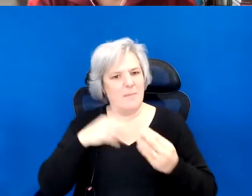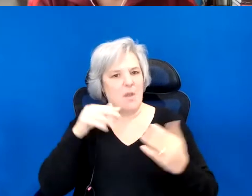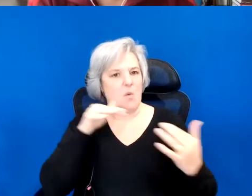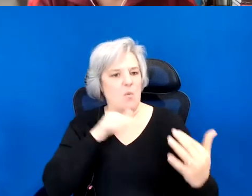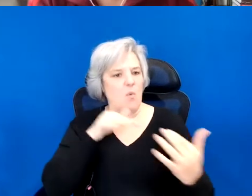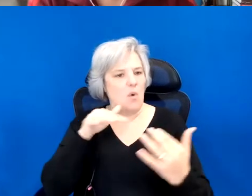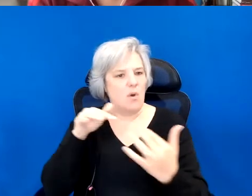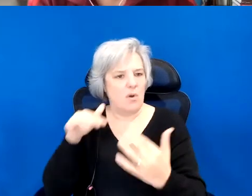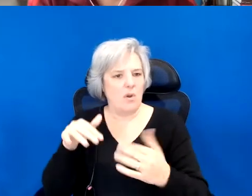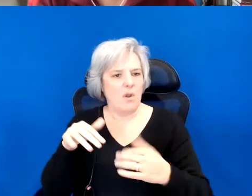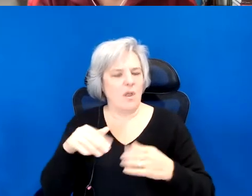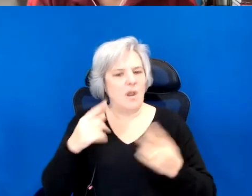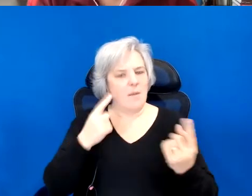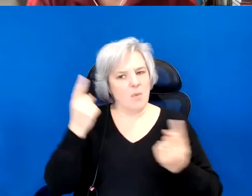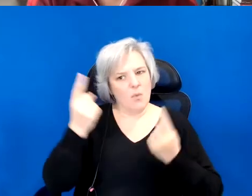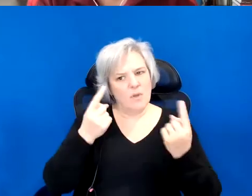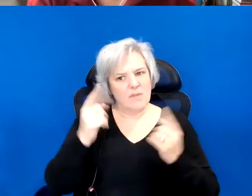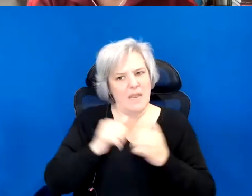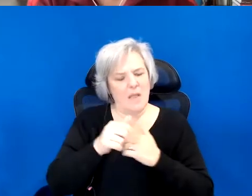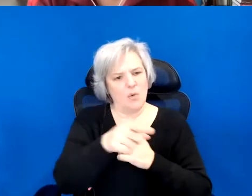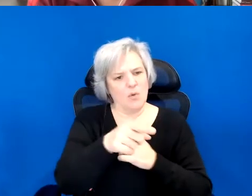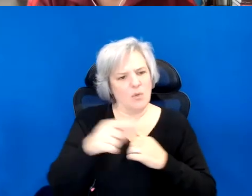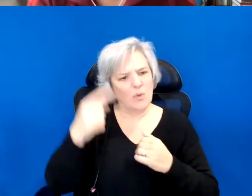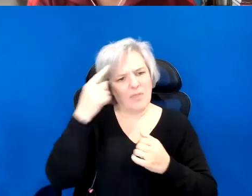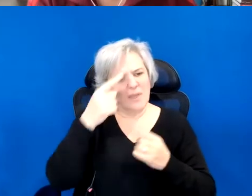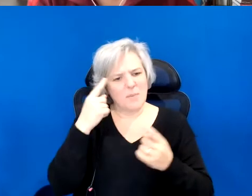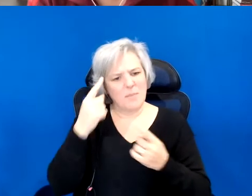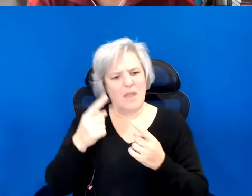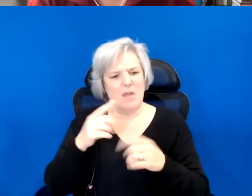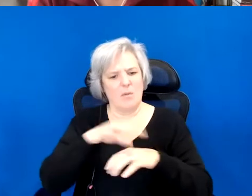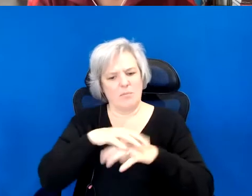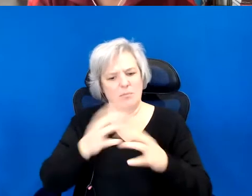how you position your thoughts and planetary survival in relation to war.